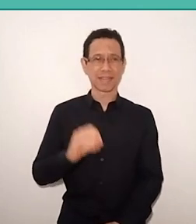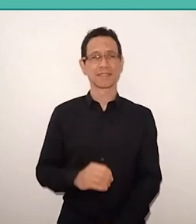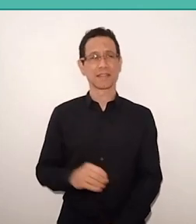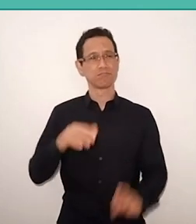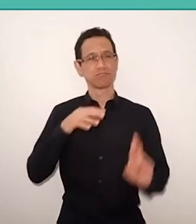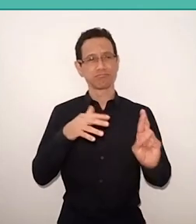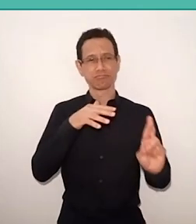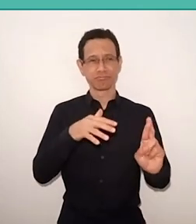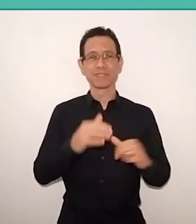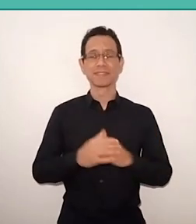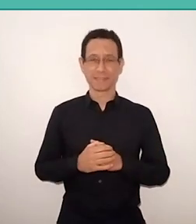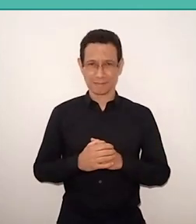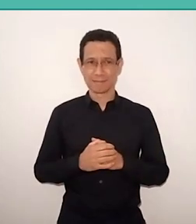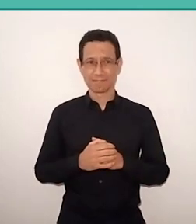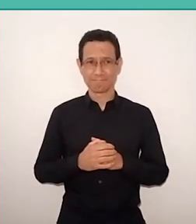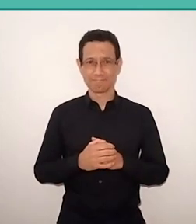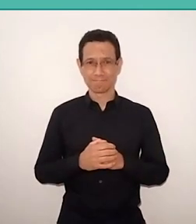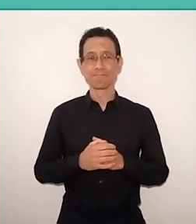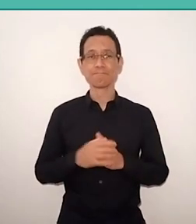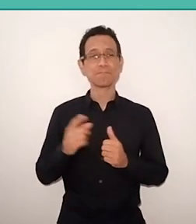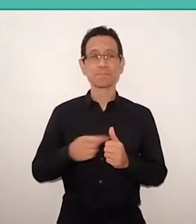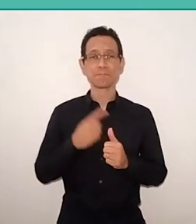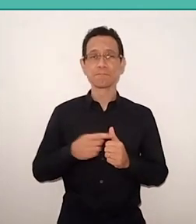So the first point, Freire in Geneva.